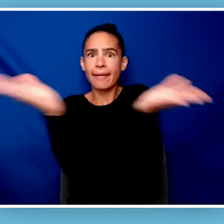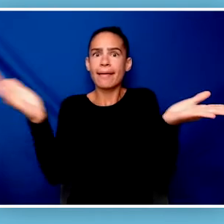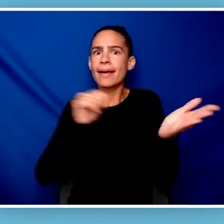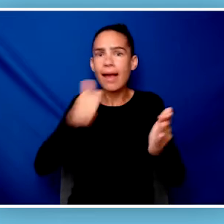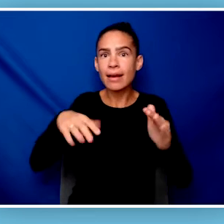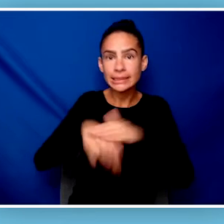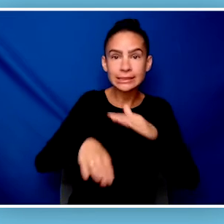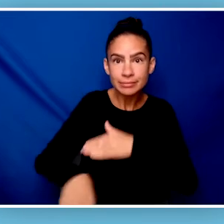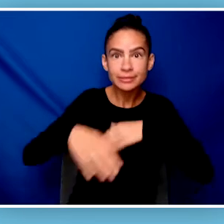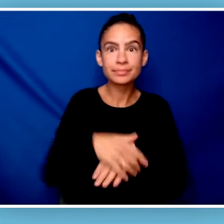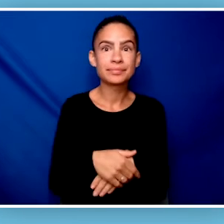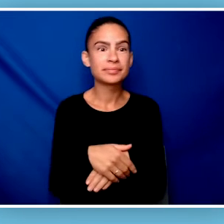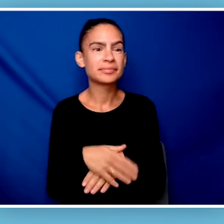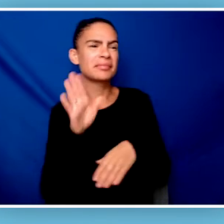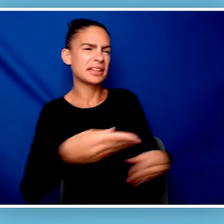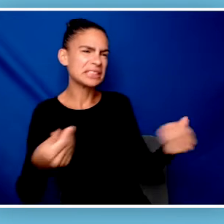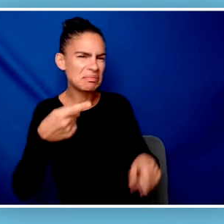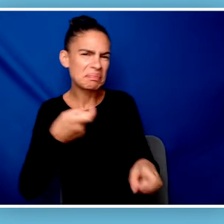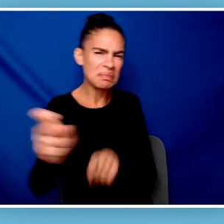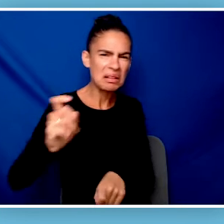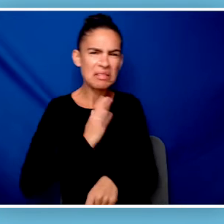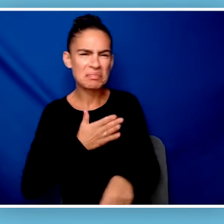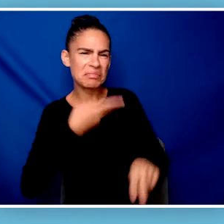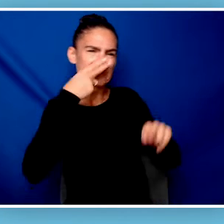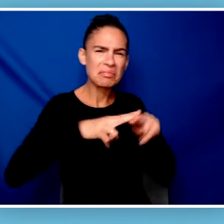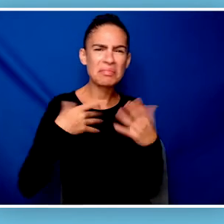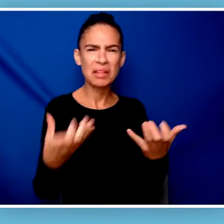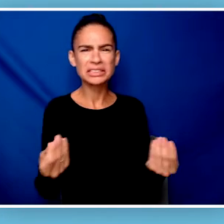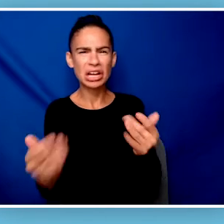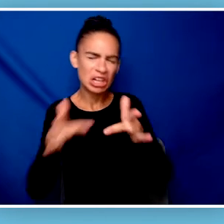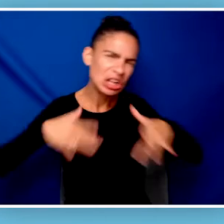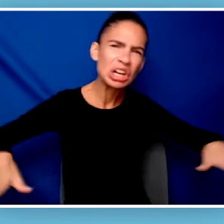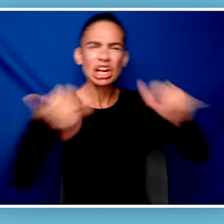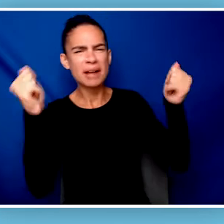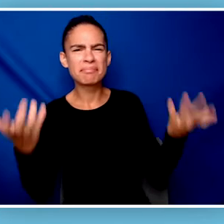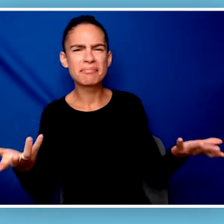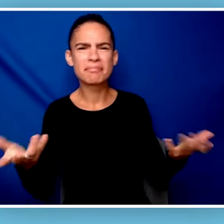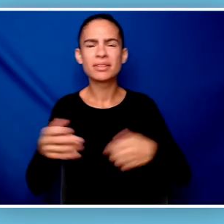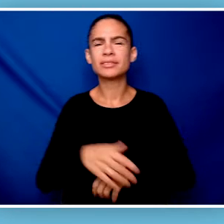[Valentina] This sand is ruining our fun. I wish we could make it all disappear. [Narrator] Wishing he could make the sand disappear